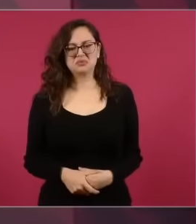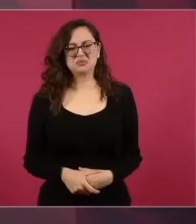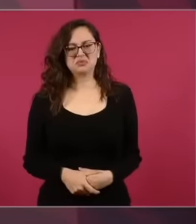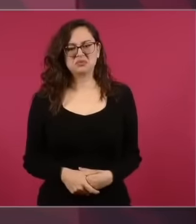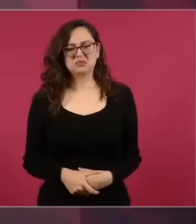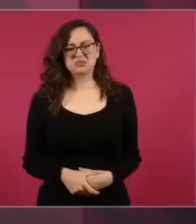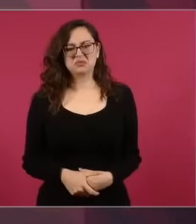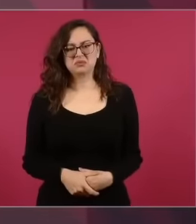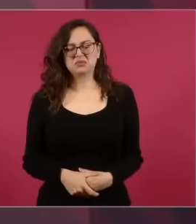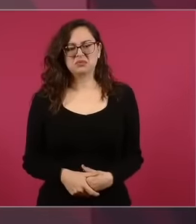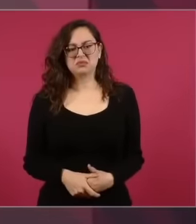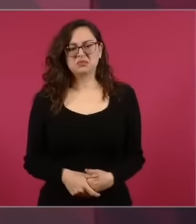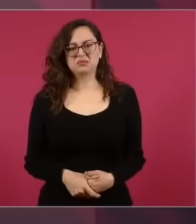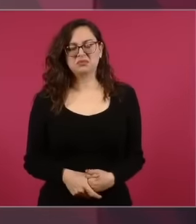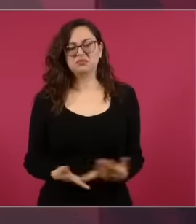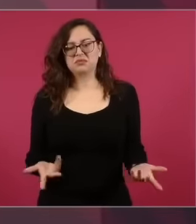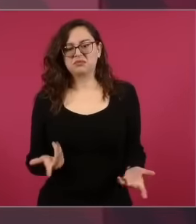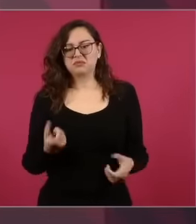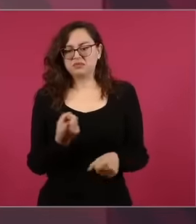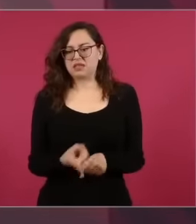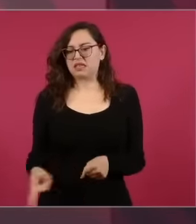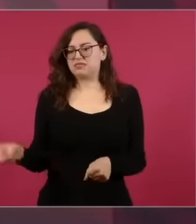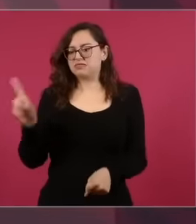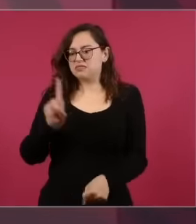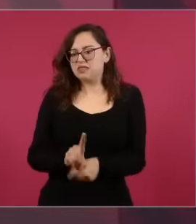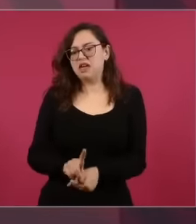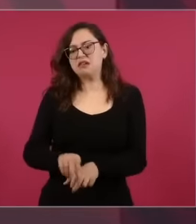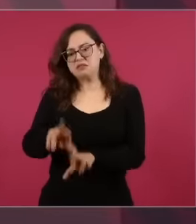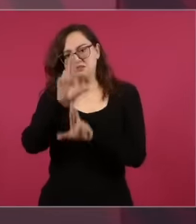Democracy, the day of